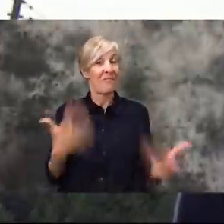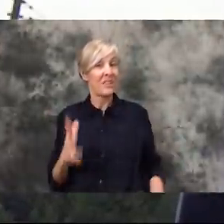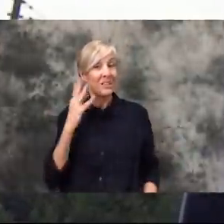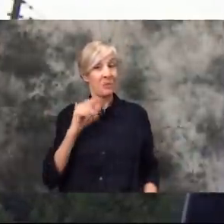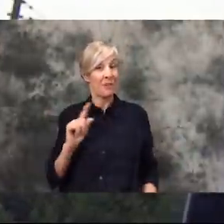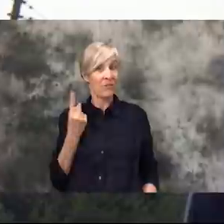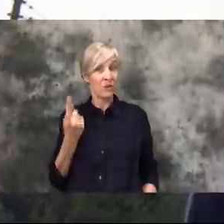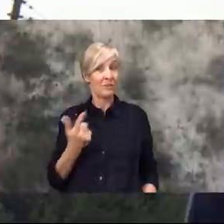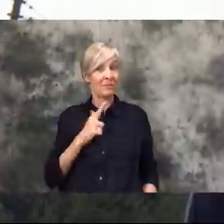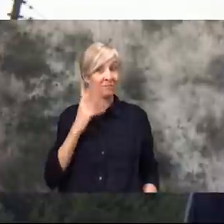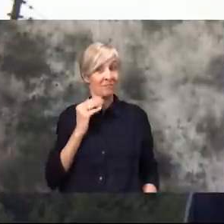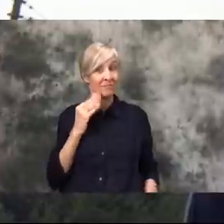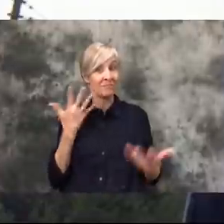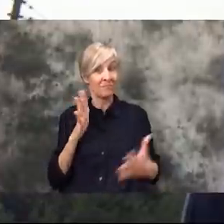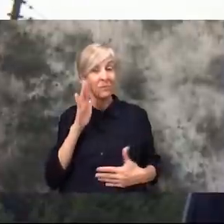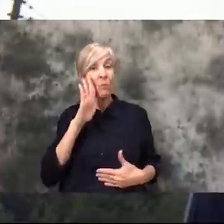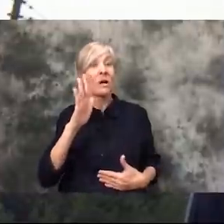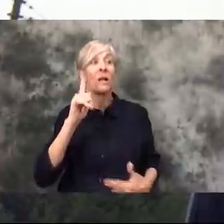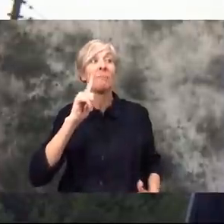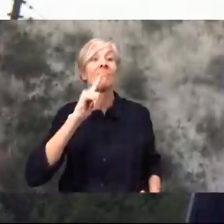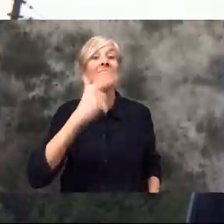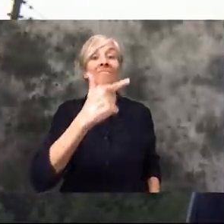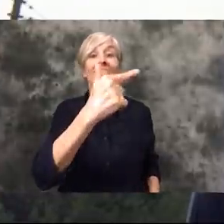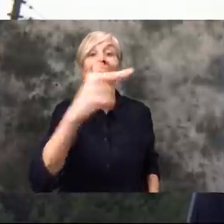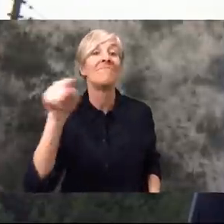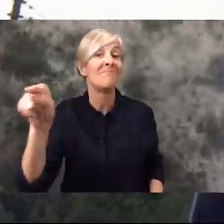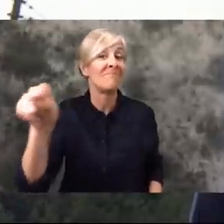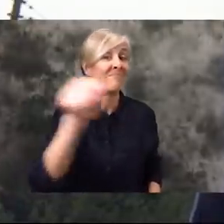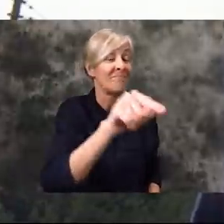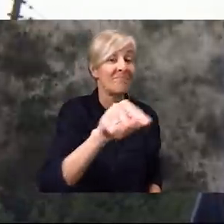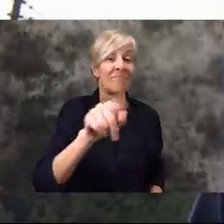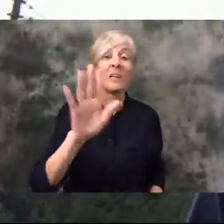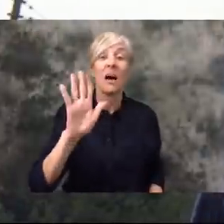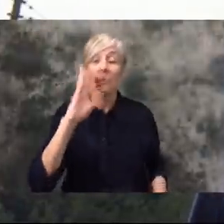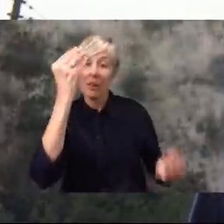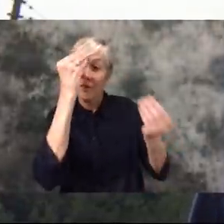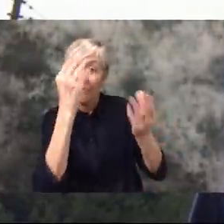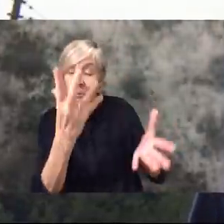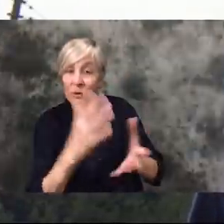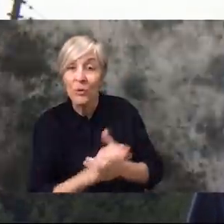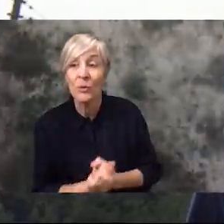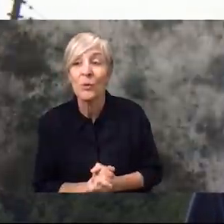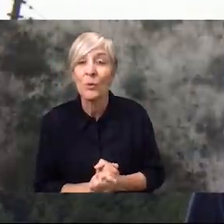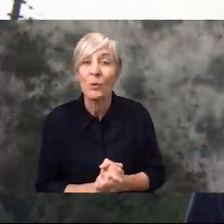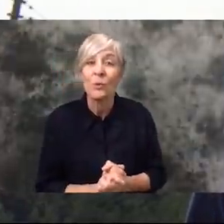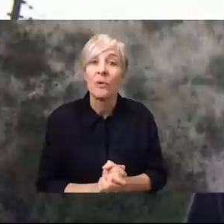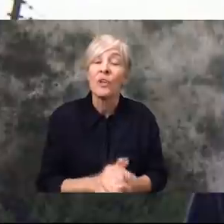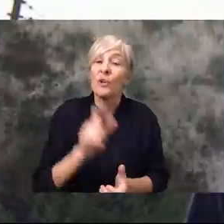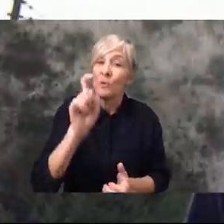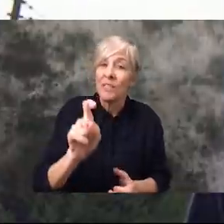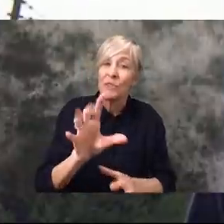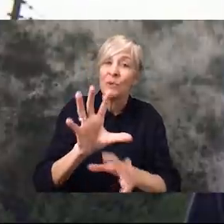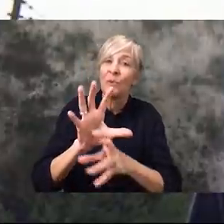situation as we are here in Italy - I just want to say that it takes some